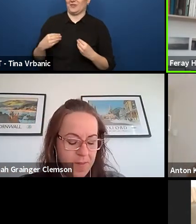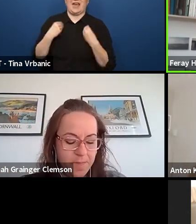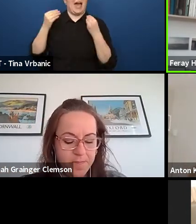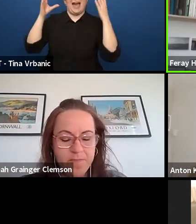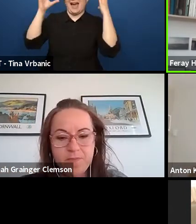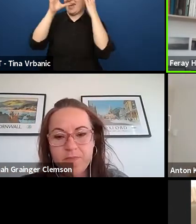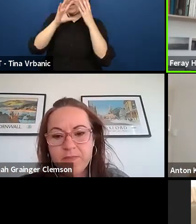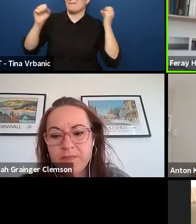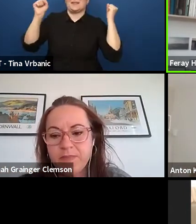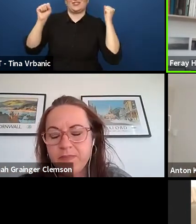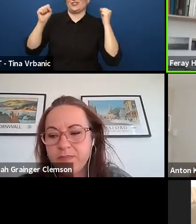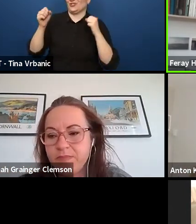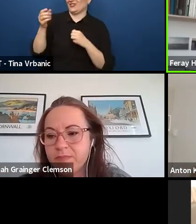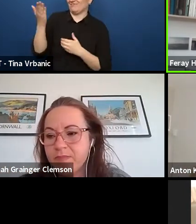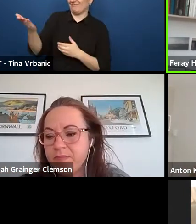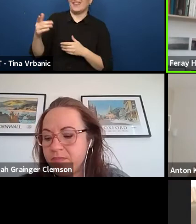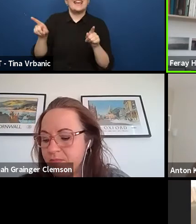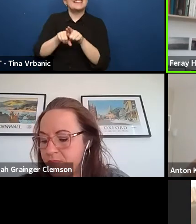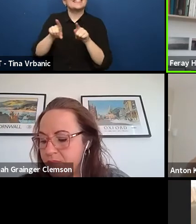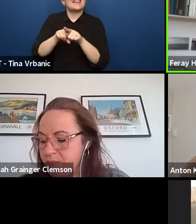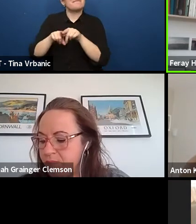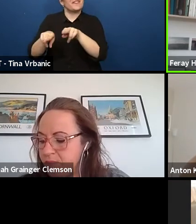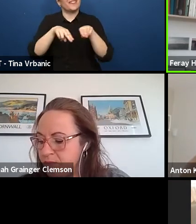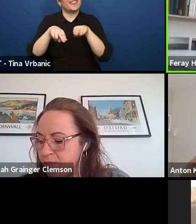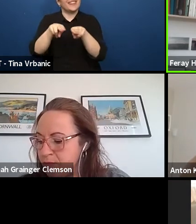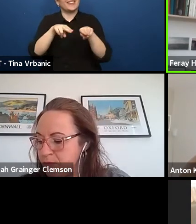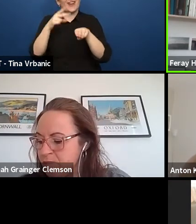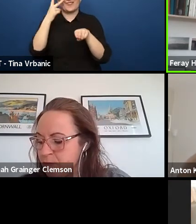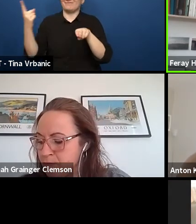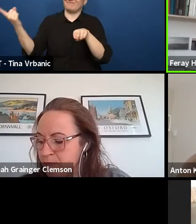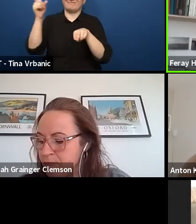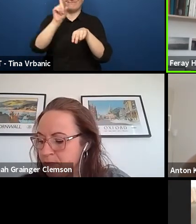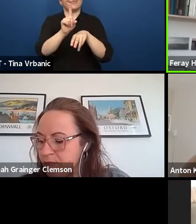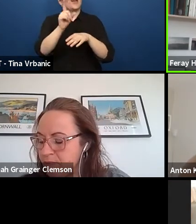We saw her in the video, the cool poetry slammer.